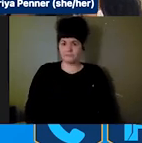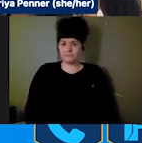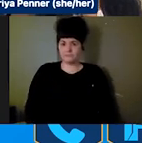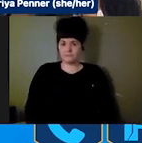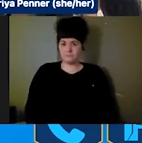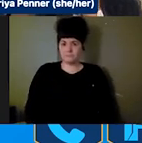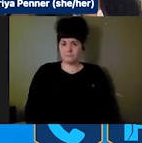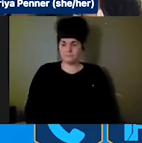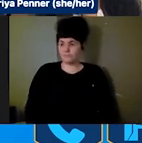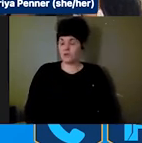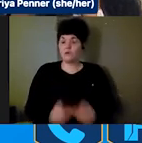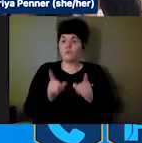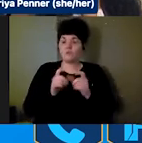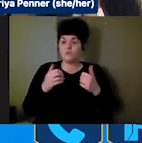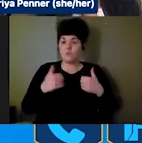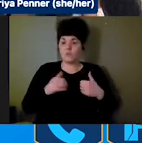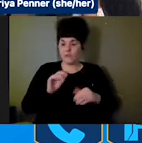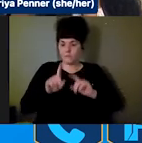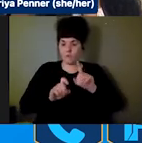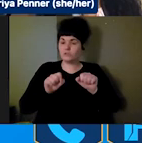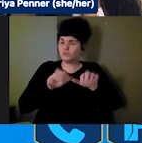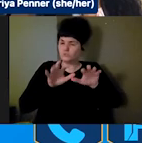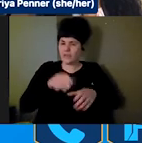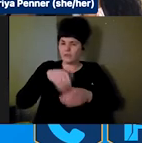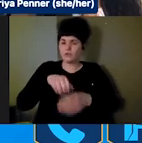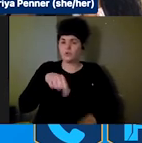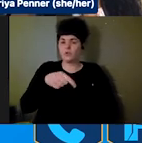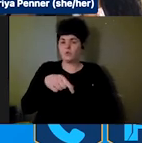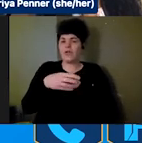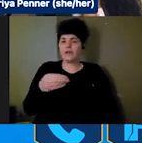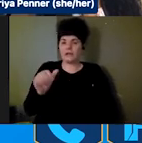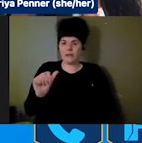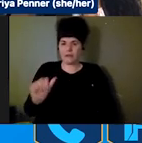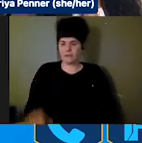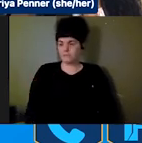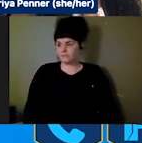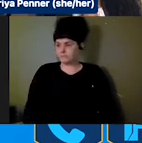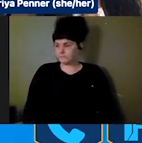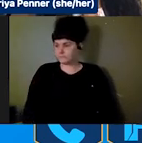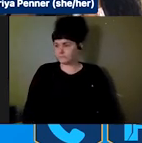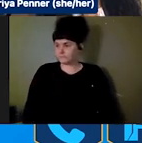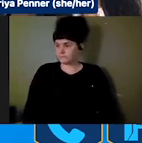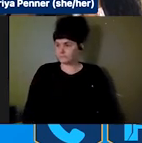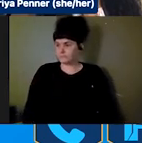questions in the Q&A. Shaylin: I think the main